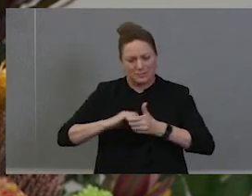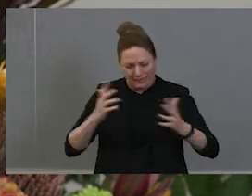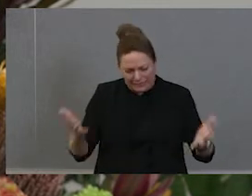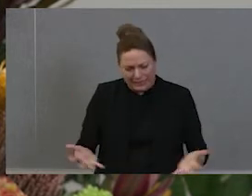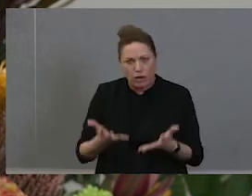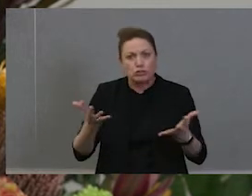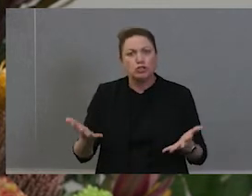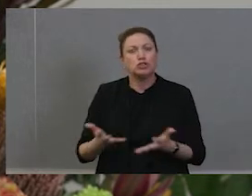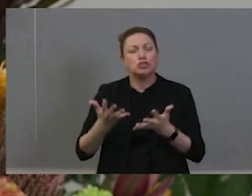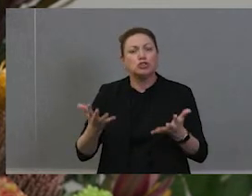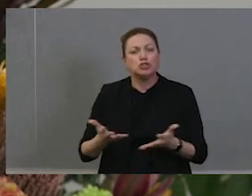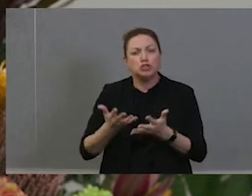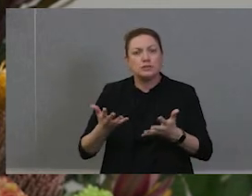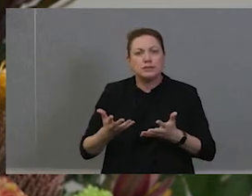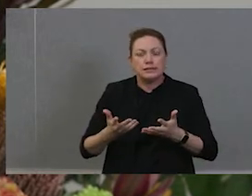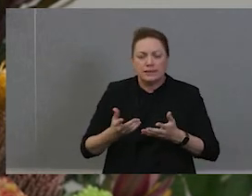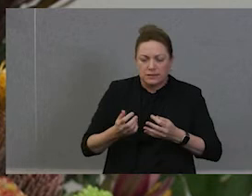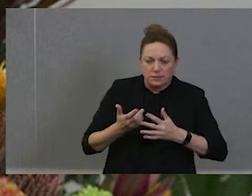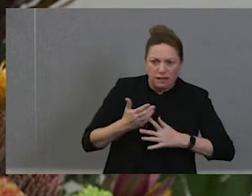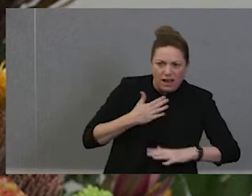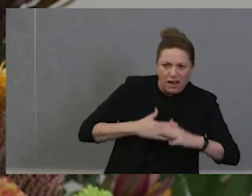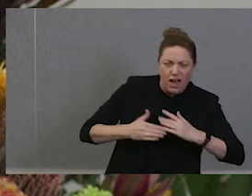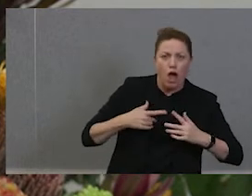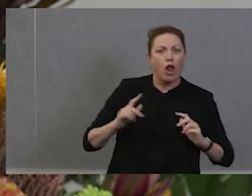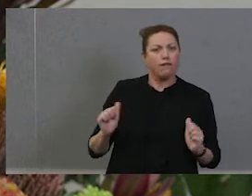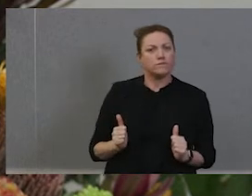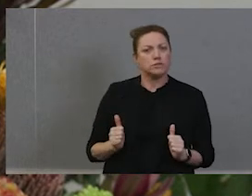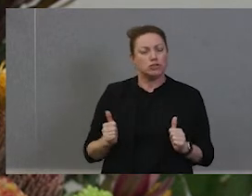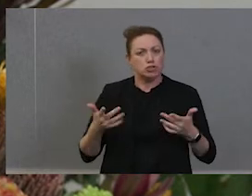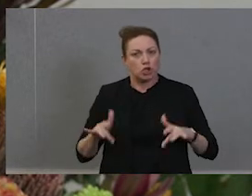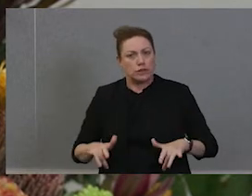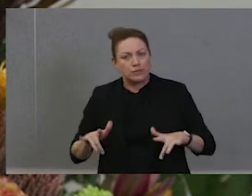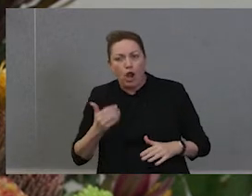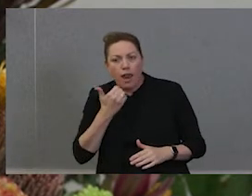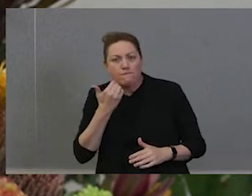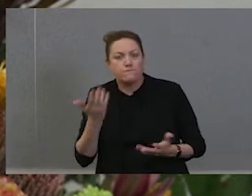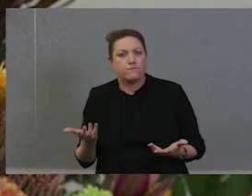that there's not enough done yet. And we're